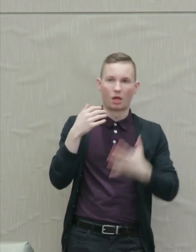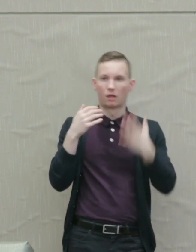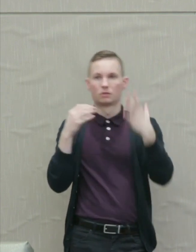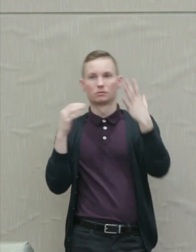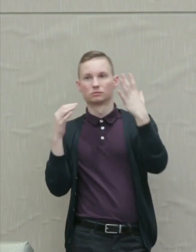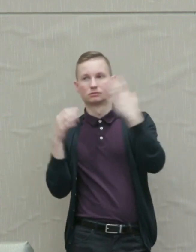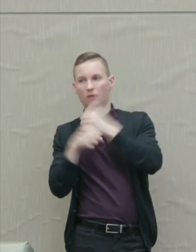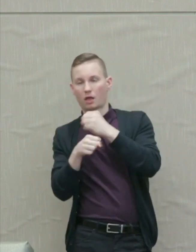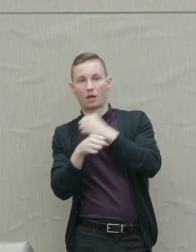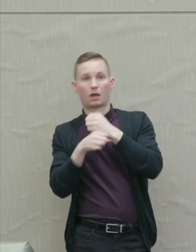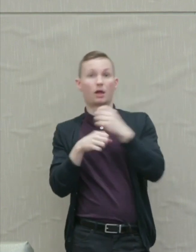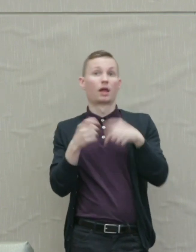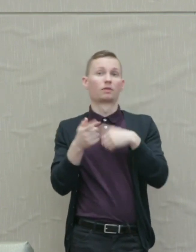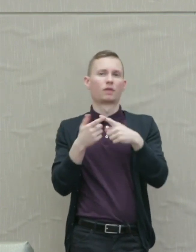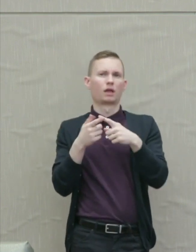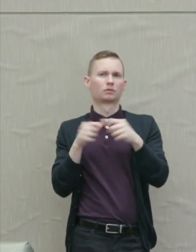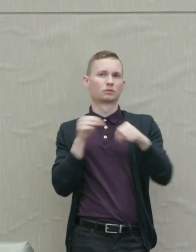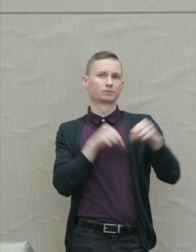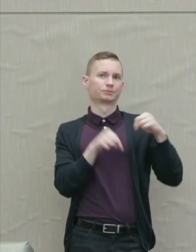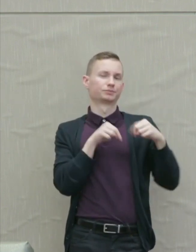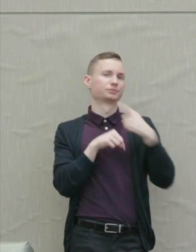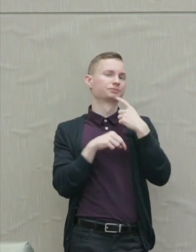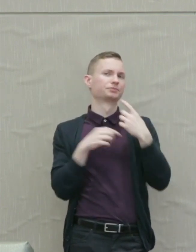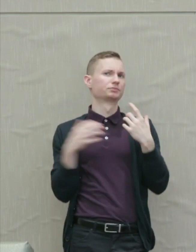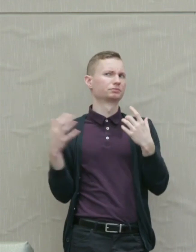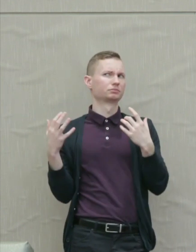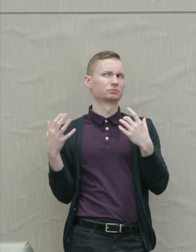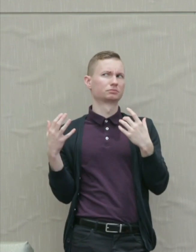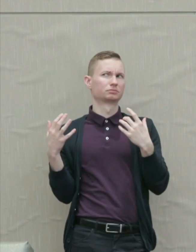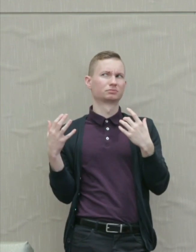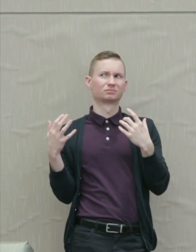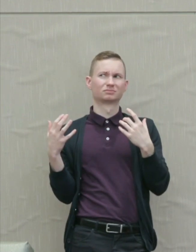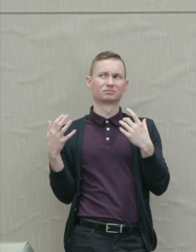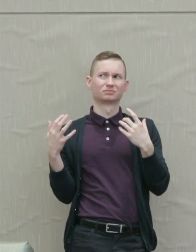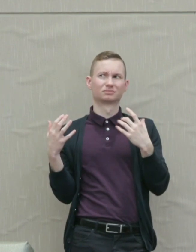Then he pulls back and says, "Did this really happen?"